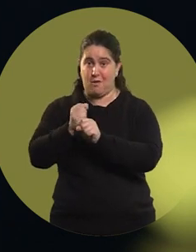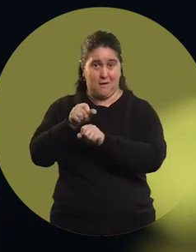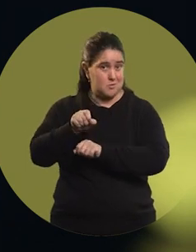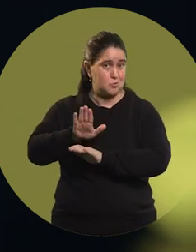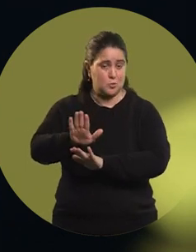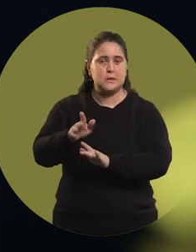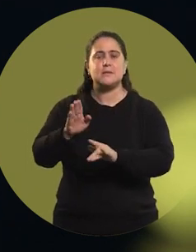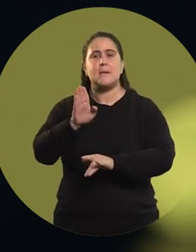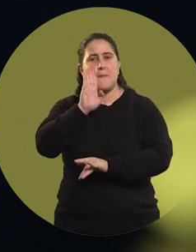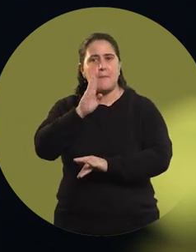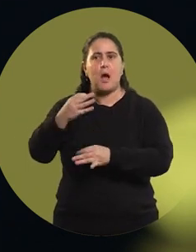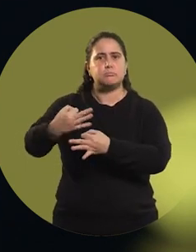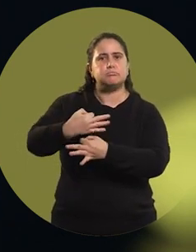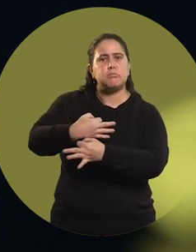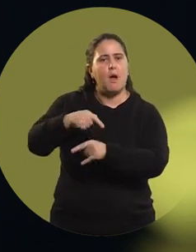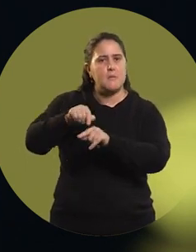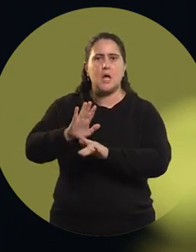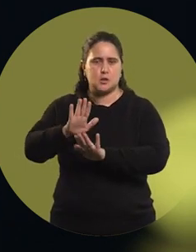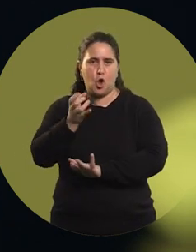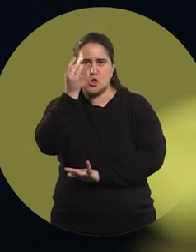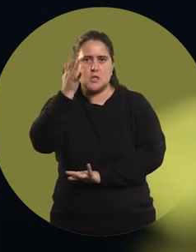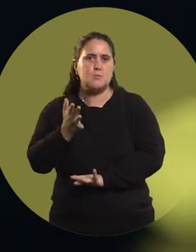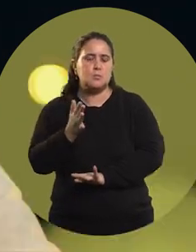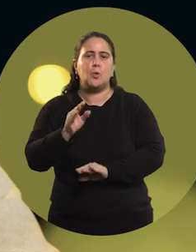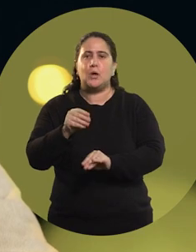And she raised me with the idea that: